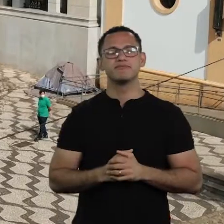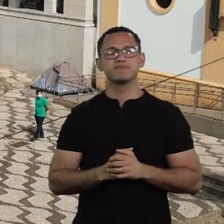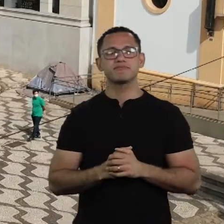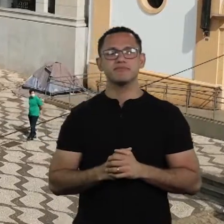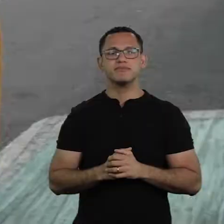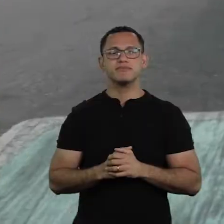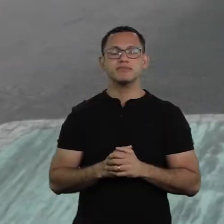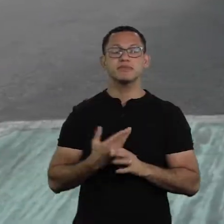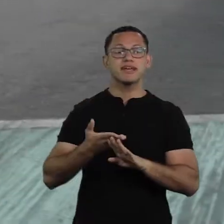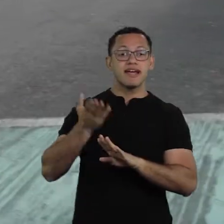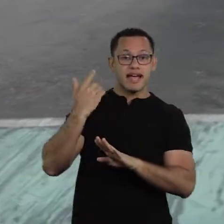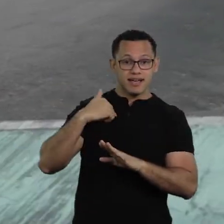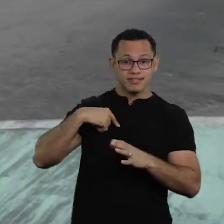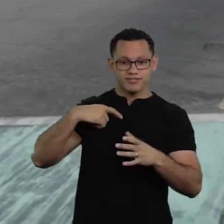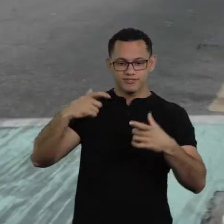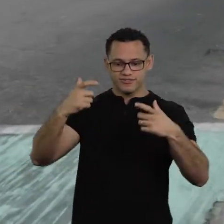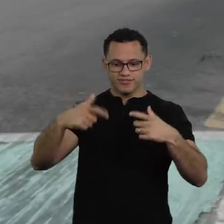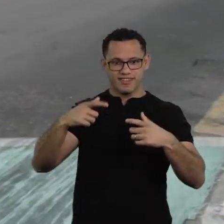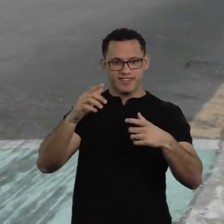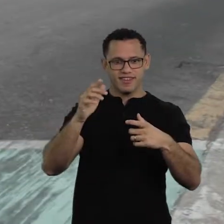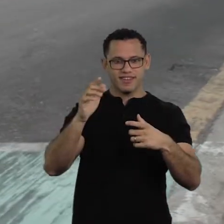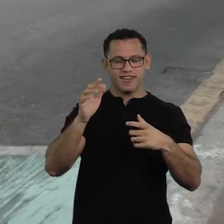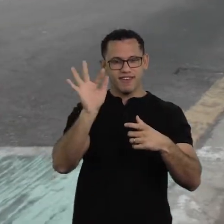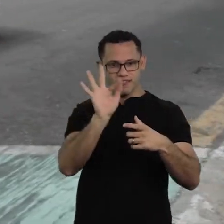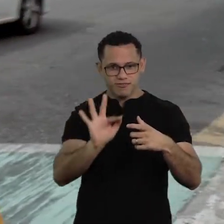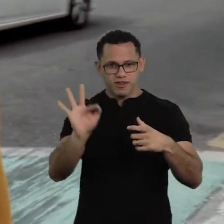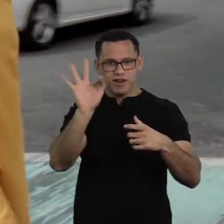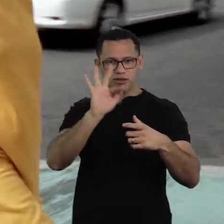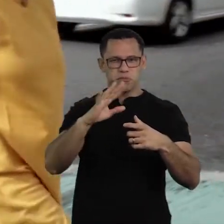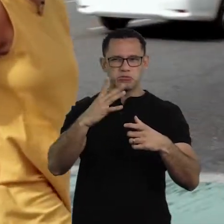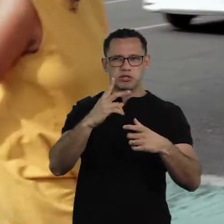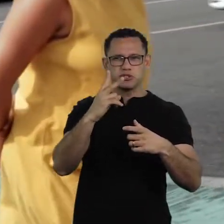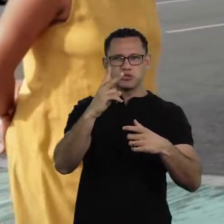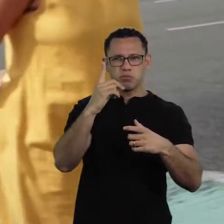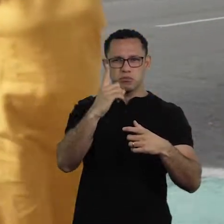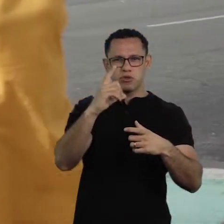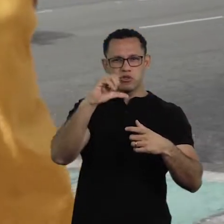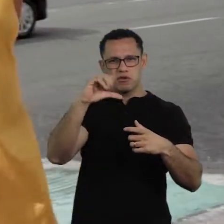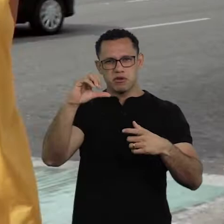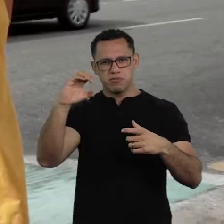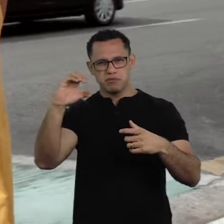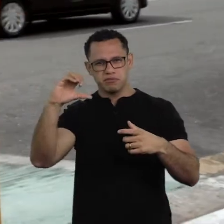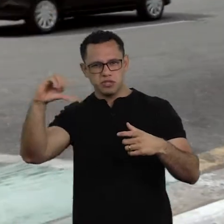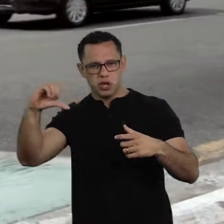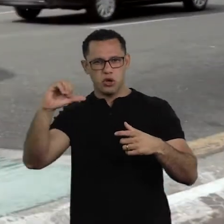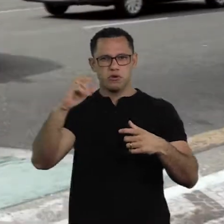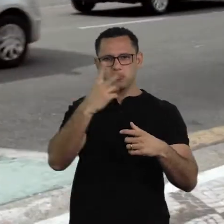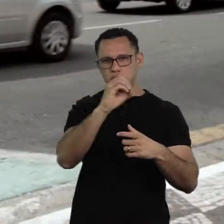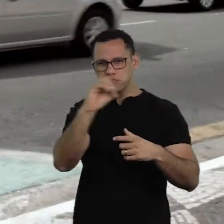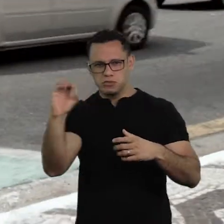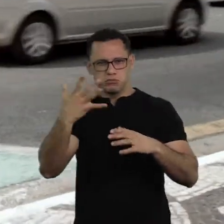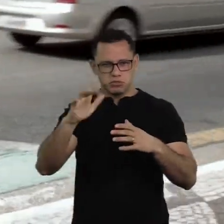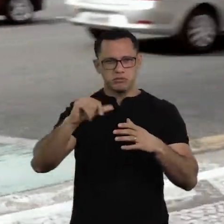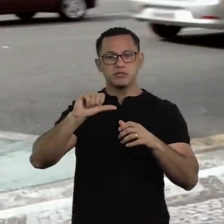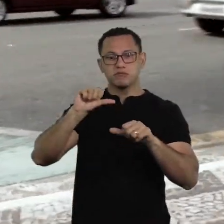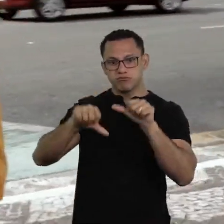as soon as we took over the academic center, in 99 to 2000, Homeless people had occupied this region,